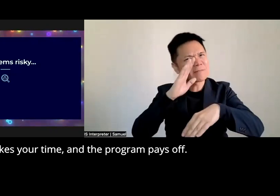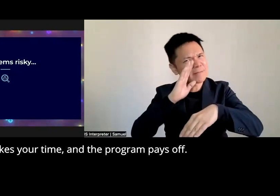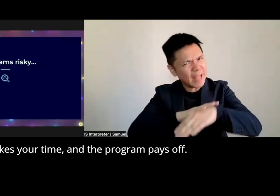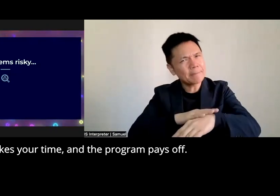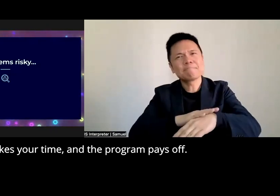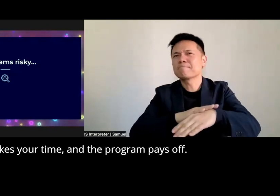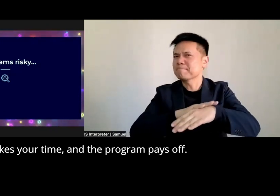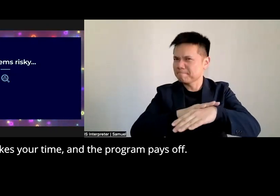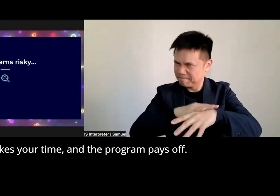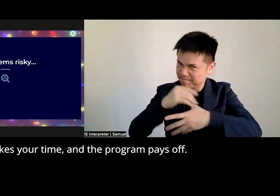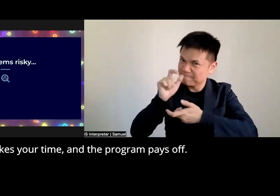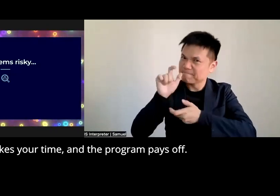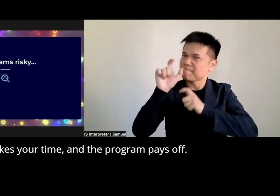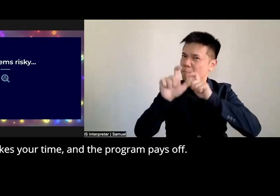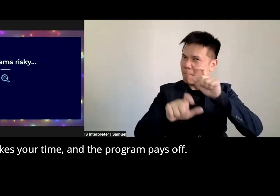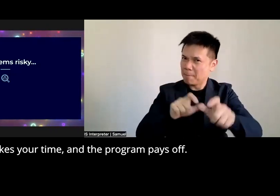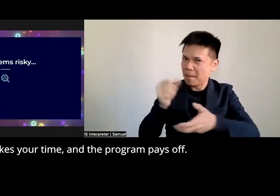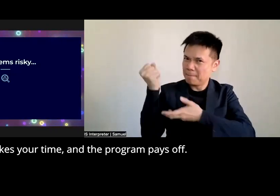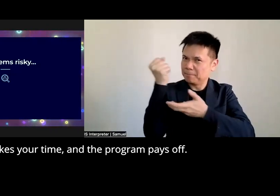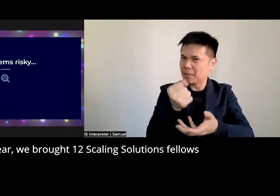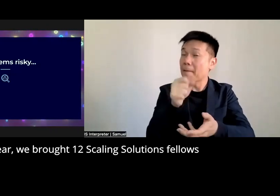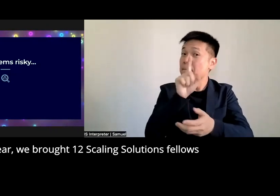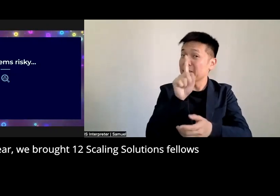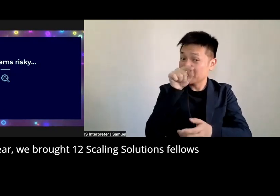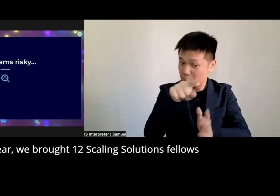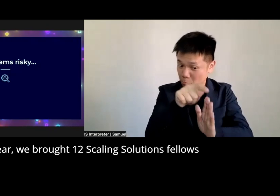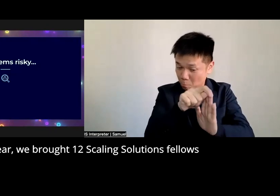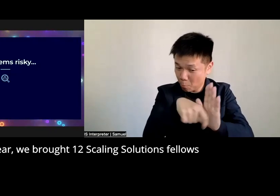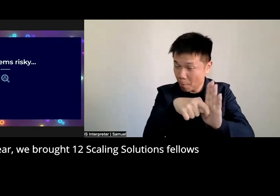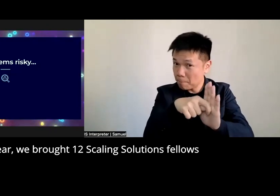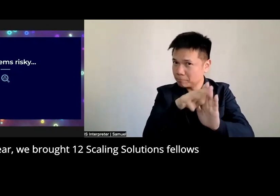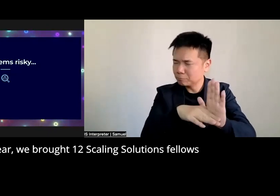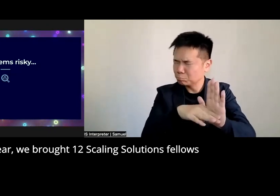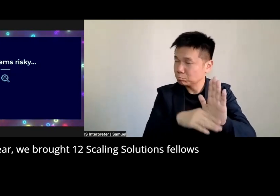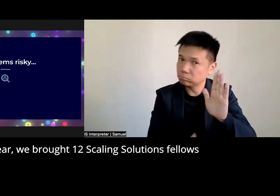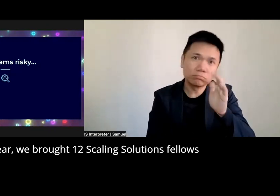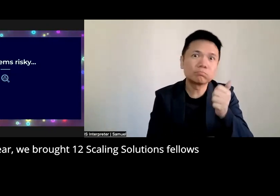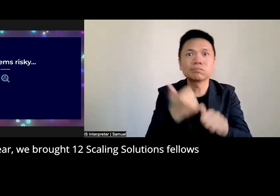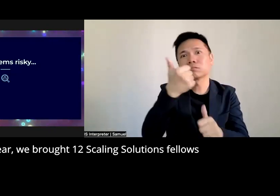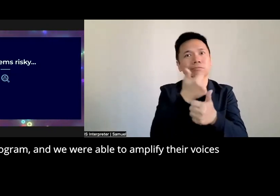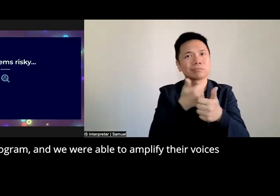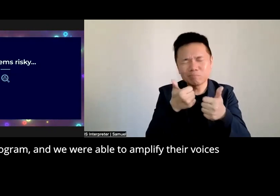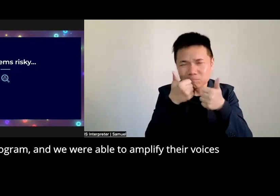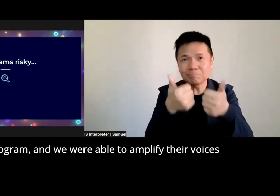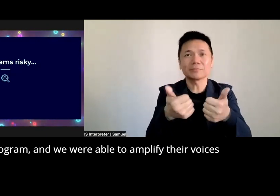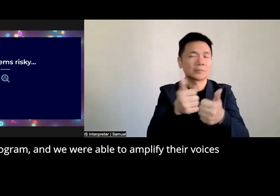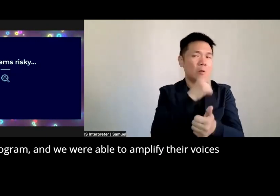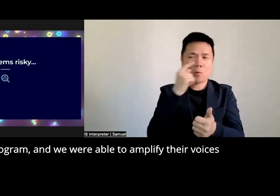and the program pays off last year we brought 12 scaling Solutions fellows into the program and we